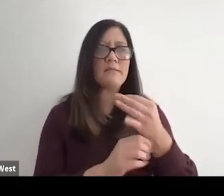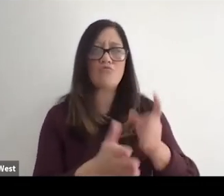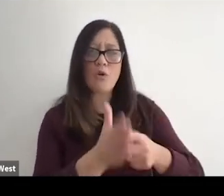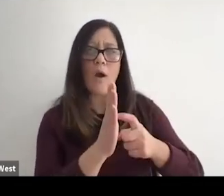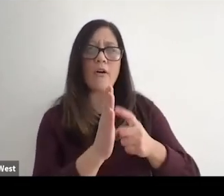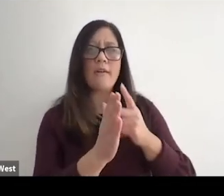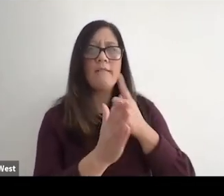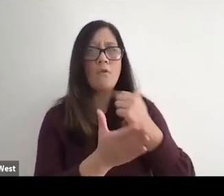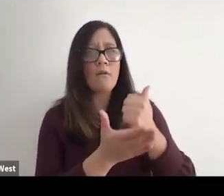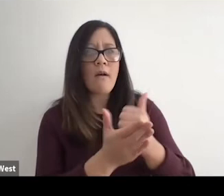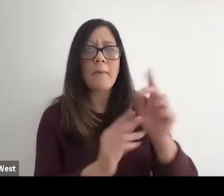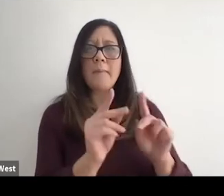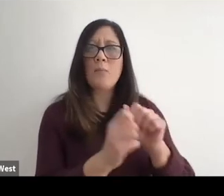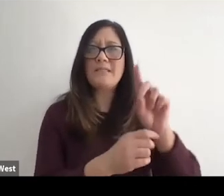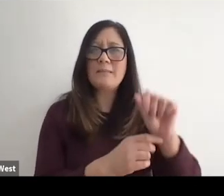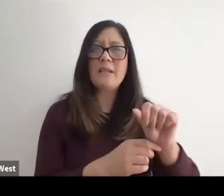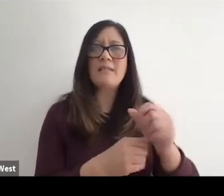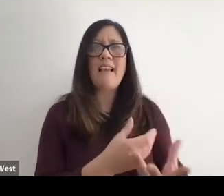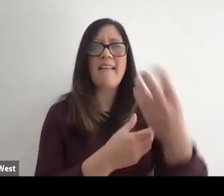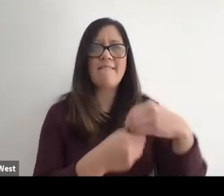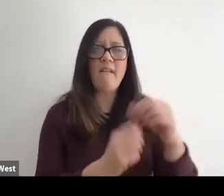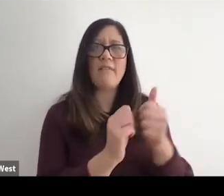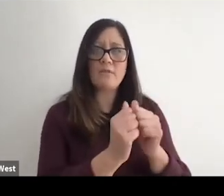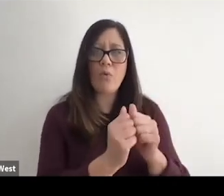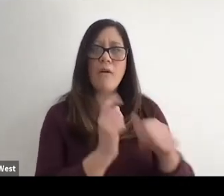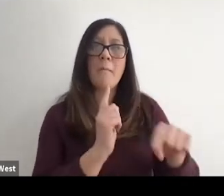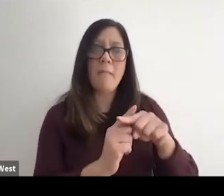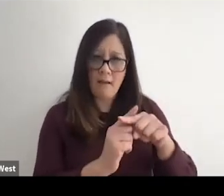people with disabilities in getting involved with the sport, but also increasing their talent,